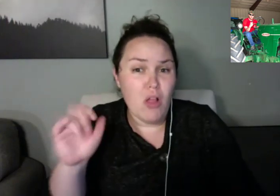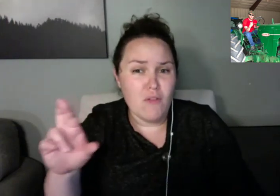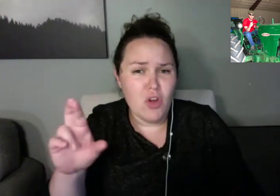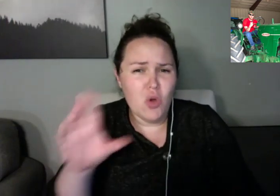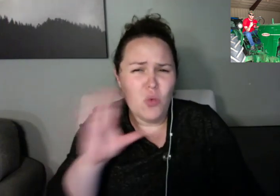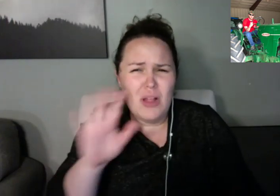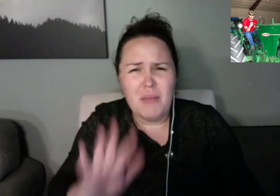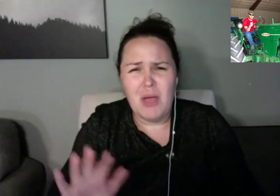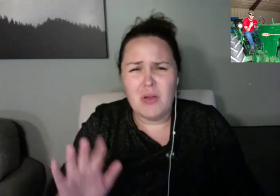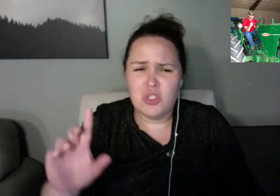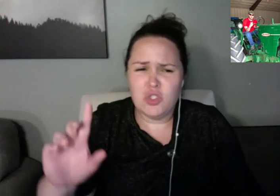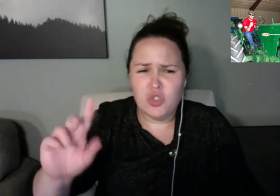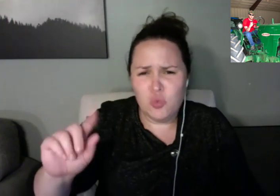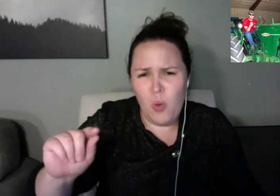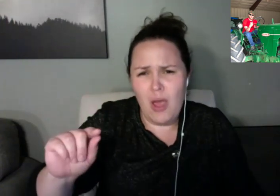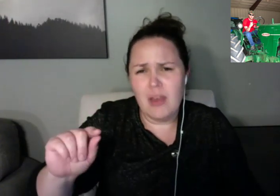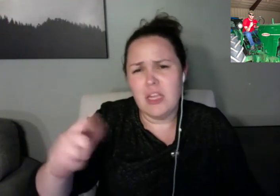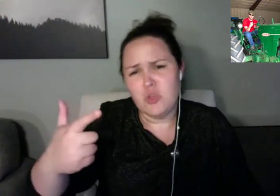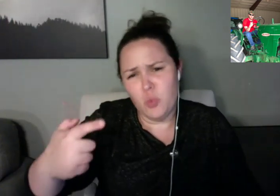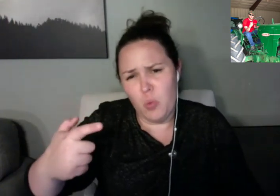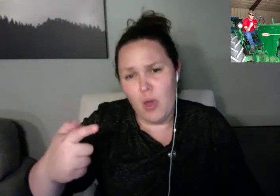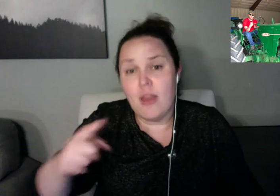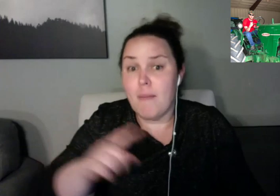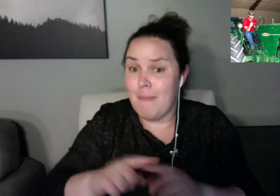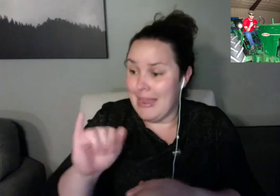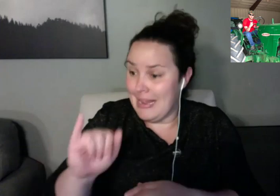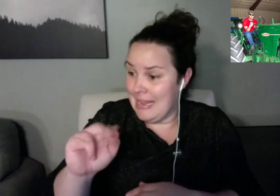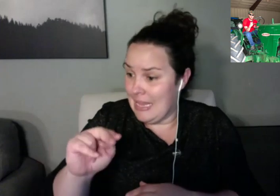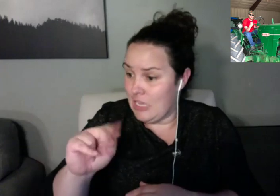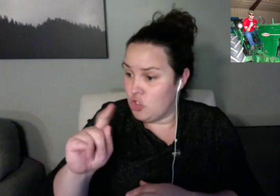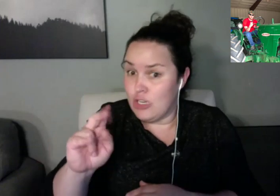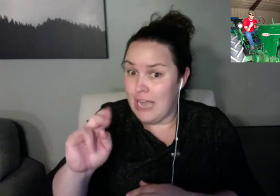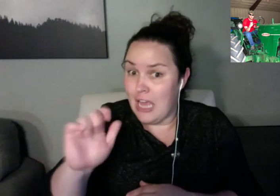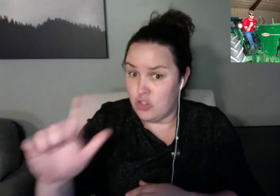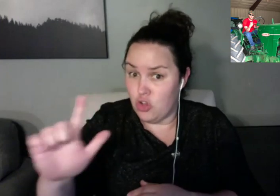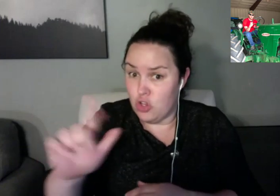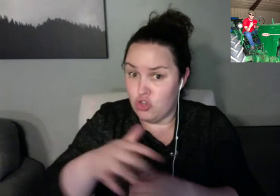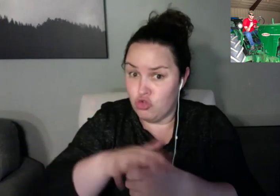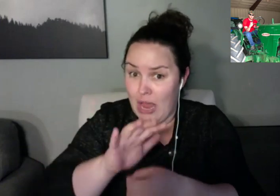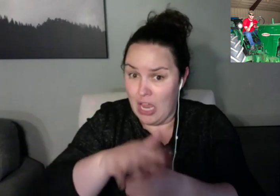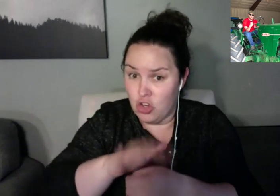a picture of myself, that's what? That's what I decided to draw. Yep. What?